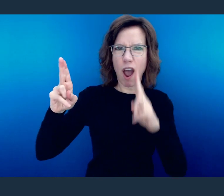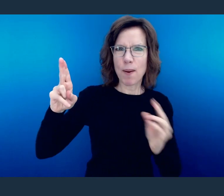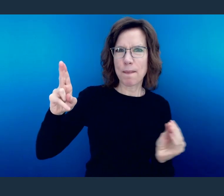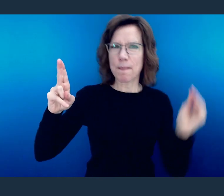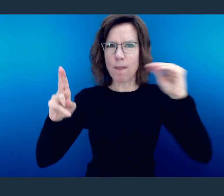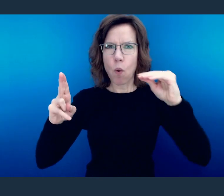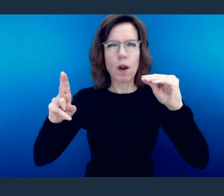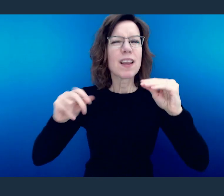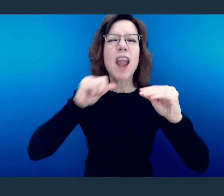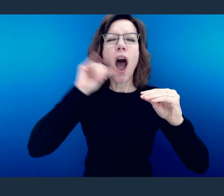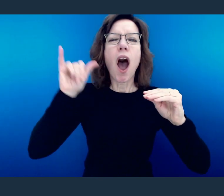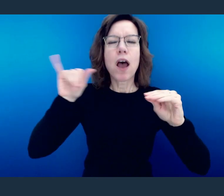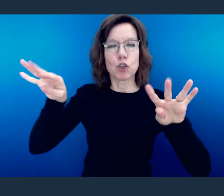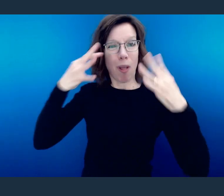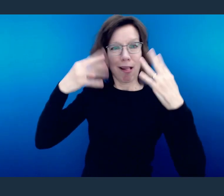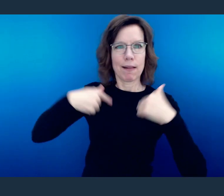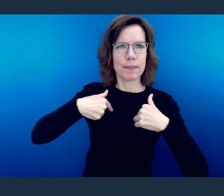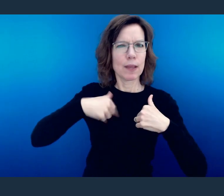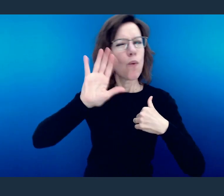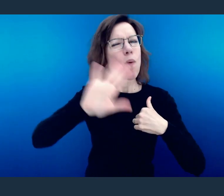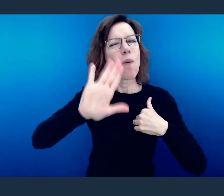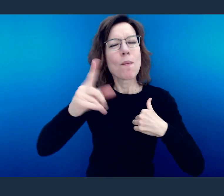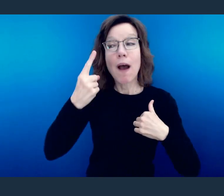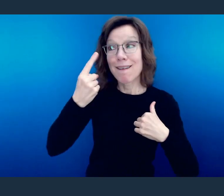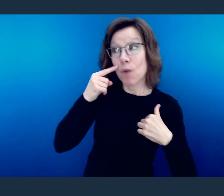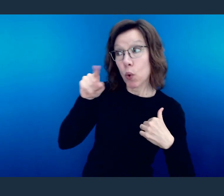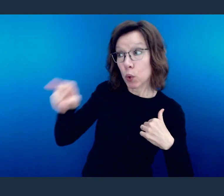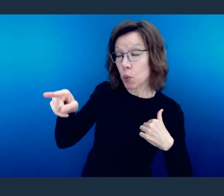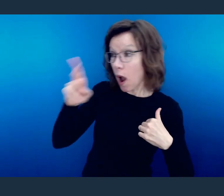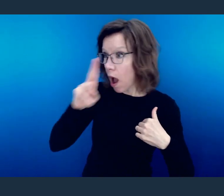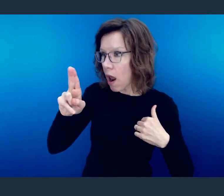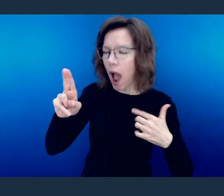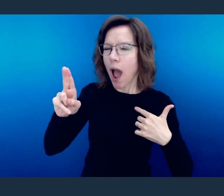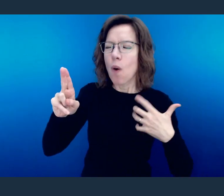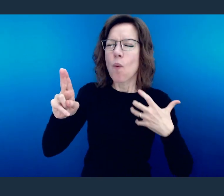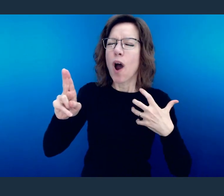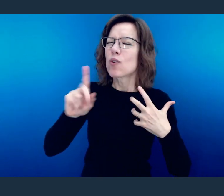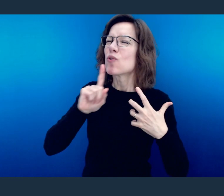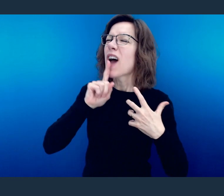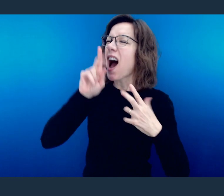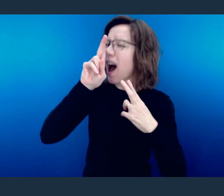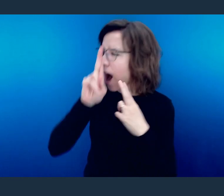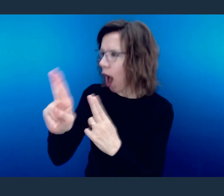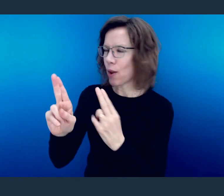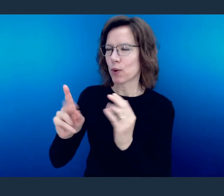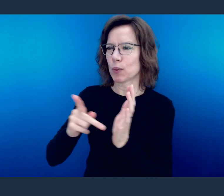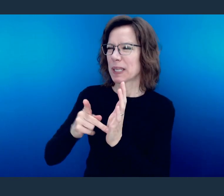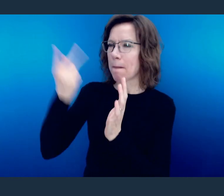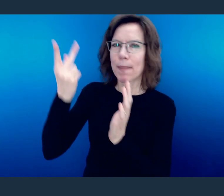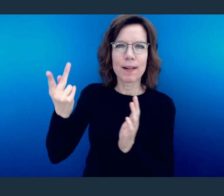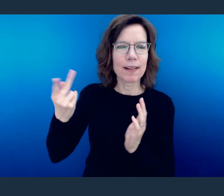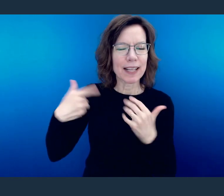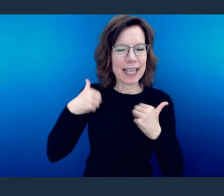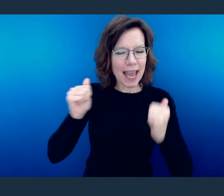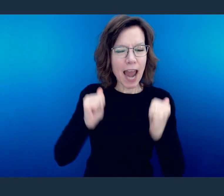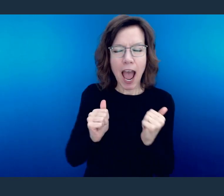Can we have a competition about how we can do more for the next person? Can I show you more honor? Can I give you more respect?